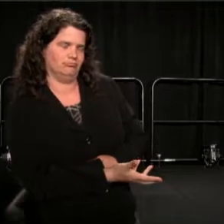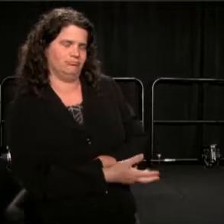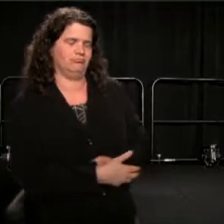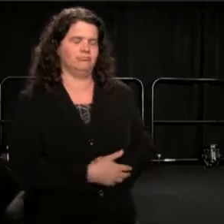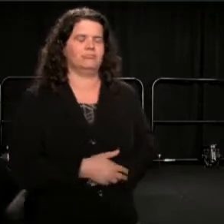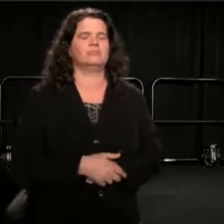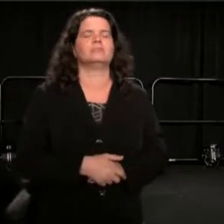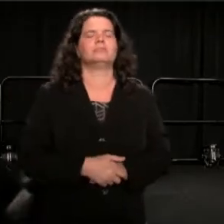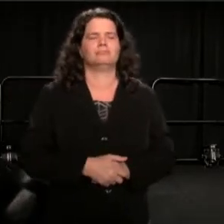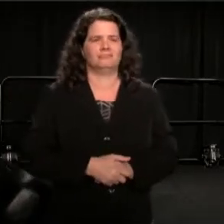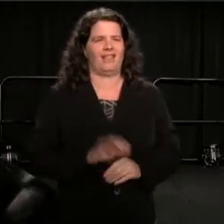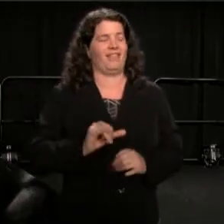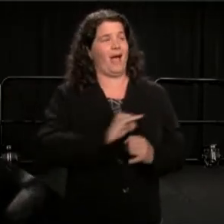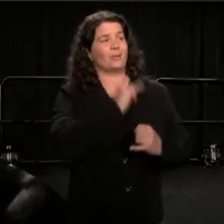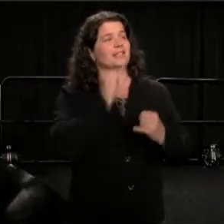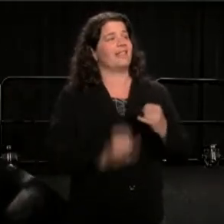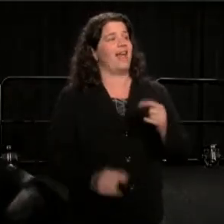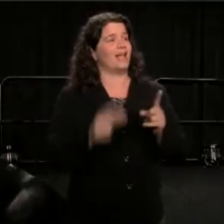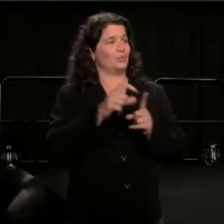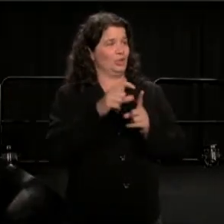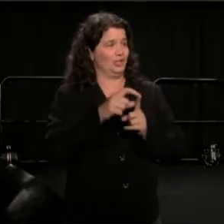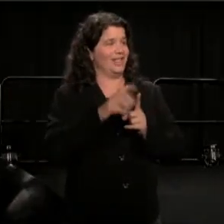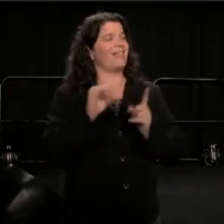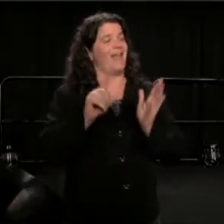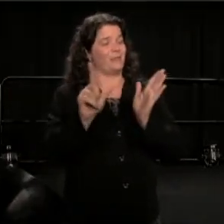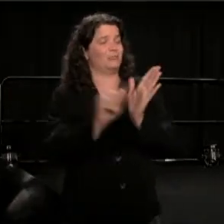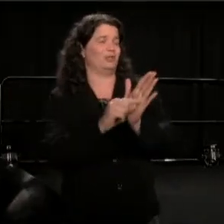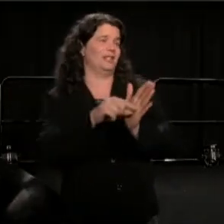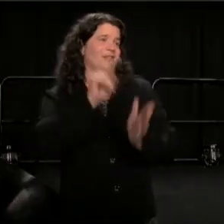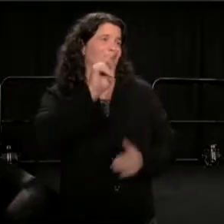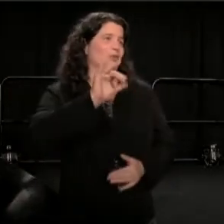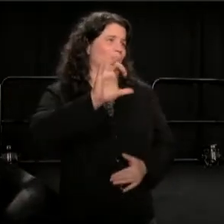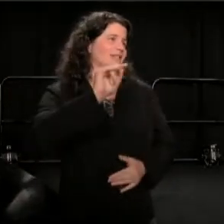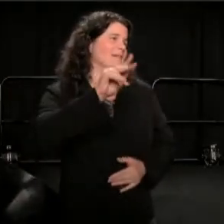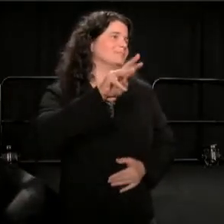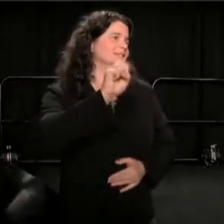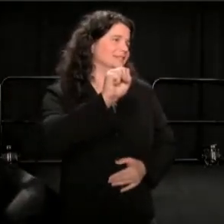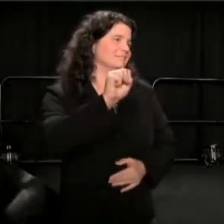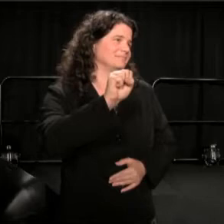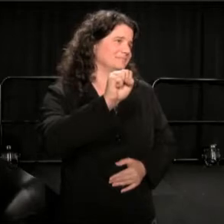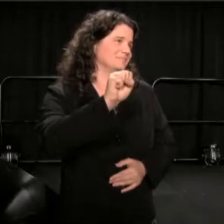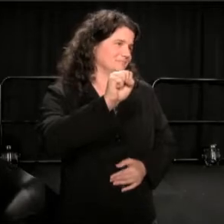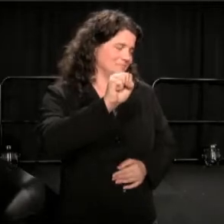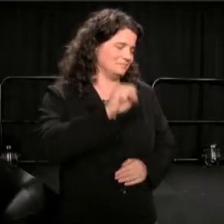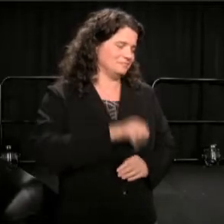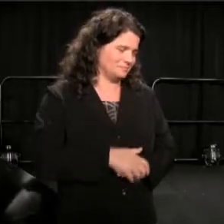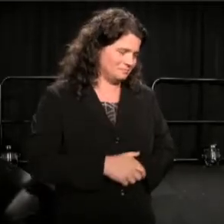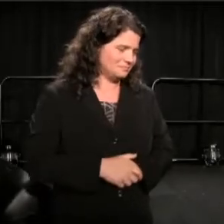Those brief last words were reported in the New York Times. Lani Guinier, scholar, a legal scholar, then at Pen,